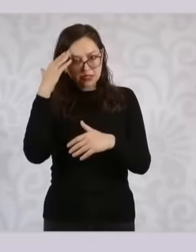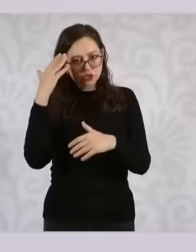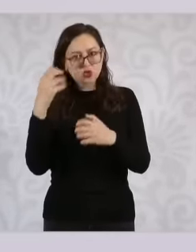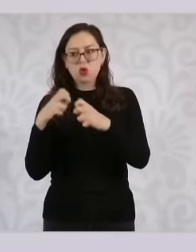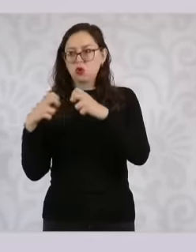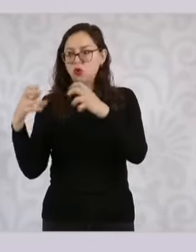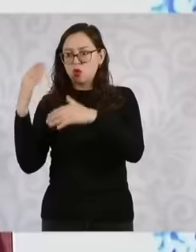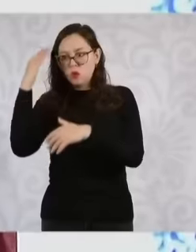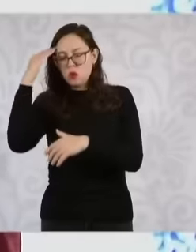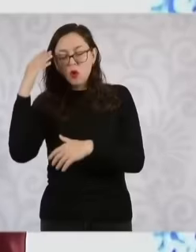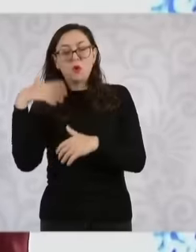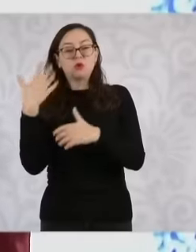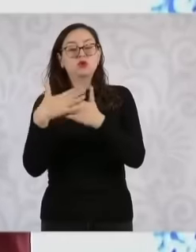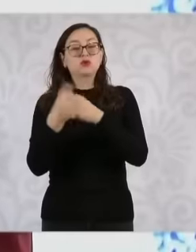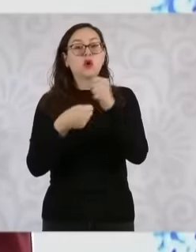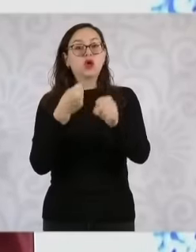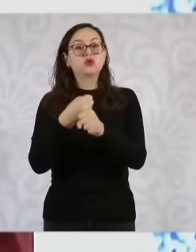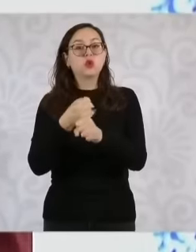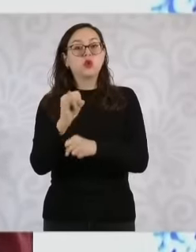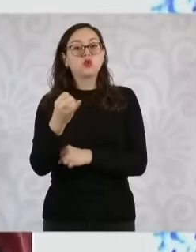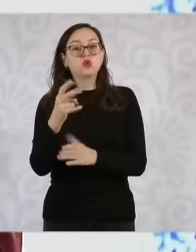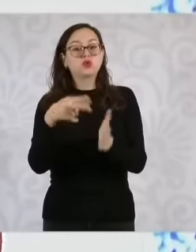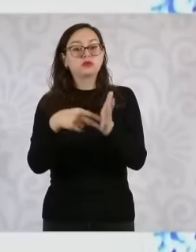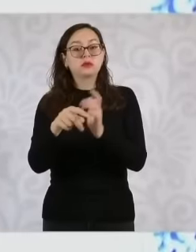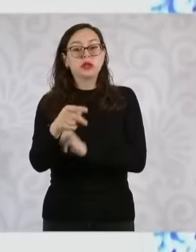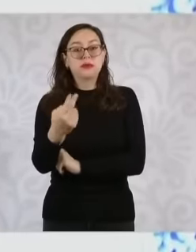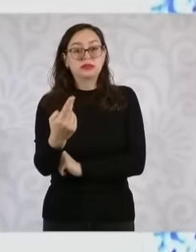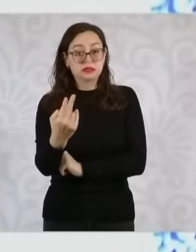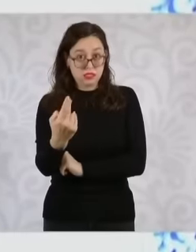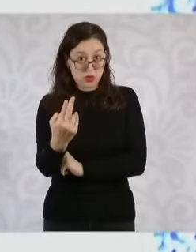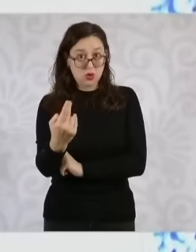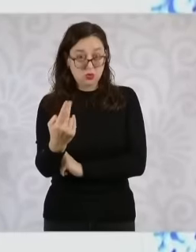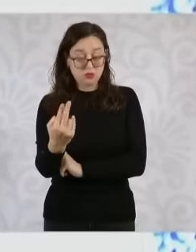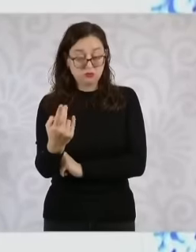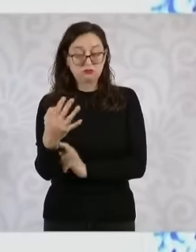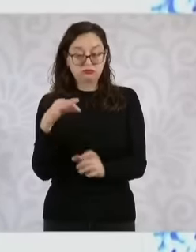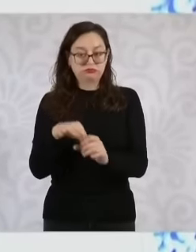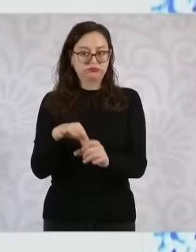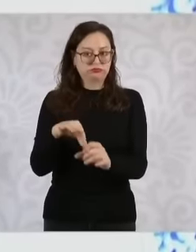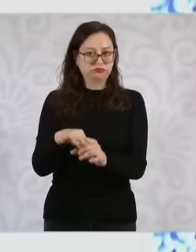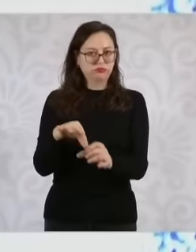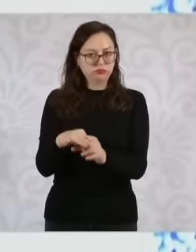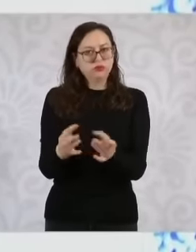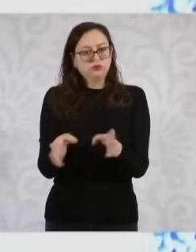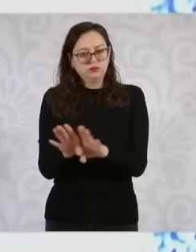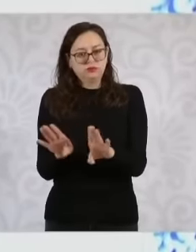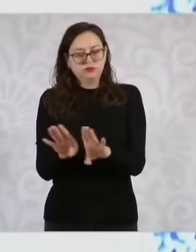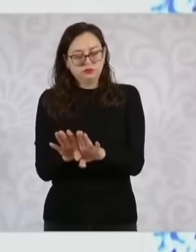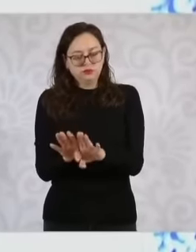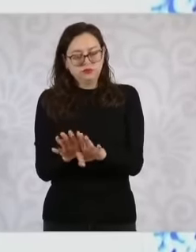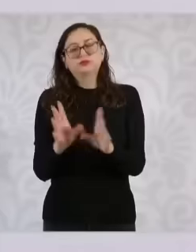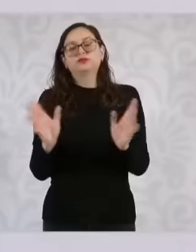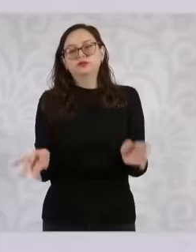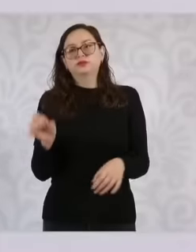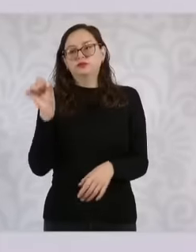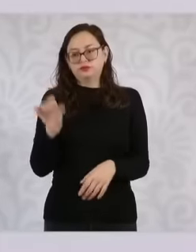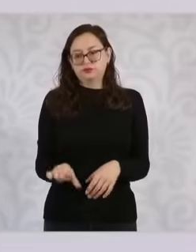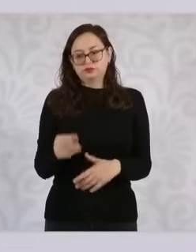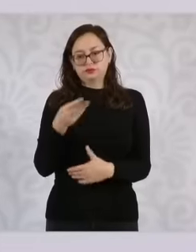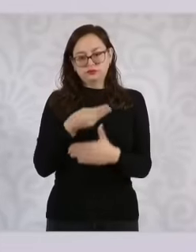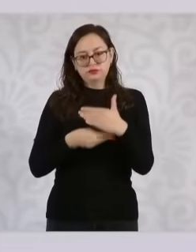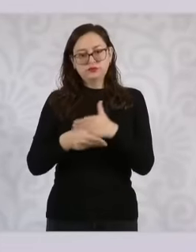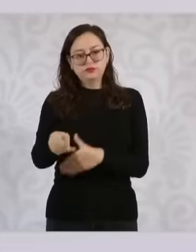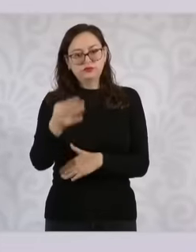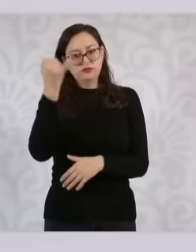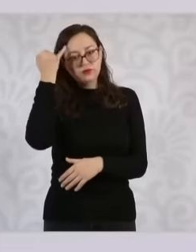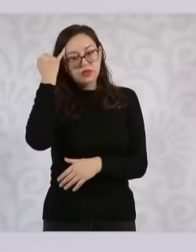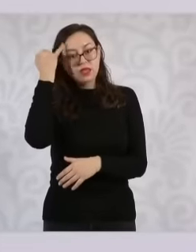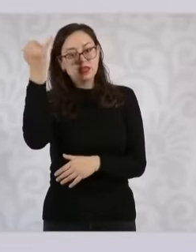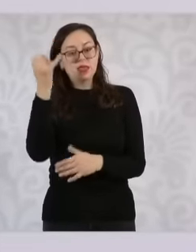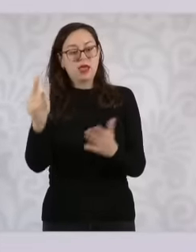next June 2025, the president is sending the initiative for reforms to the general law of